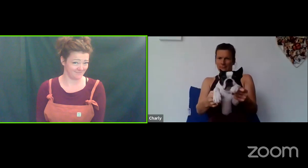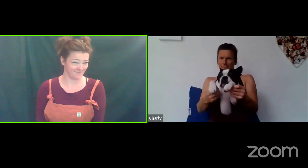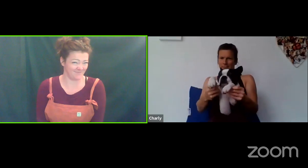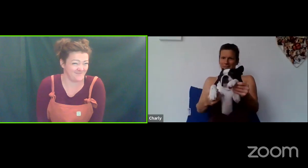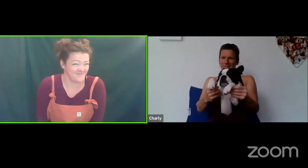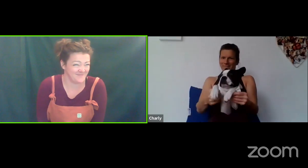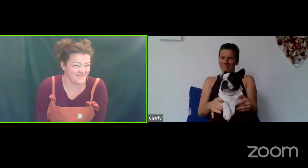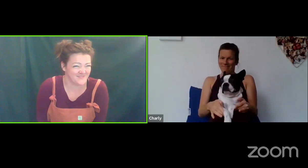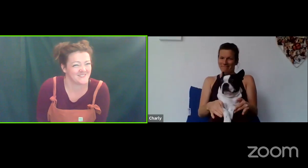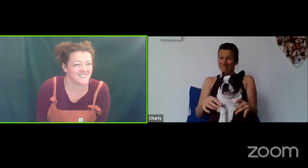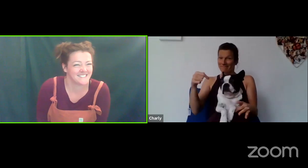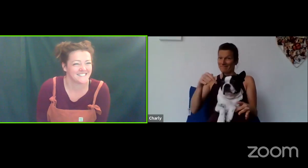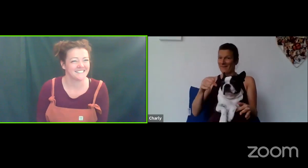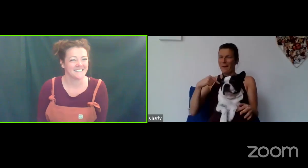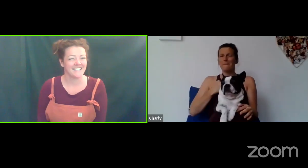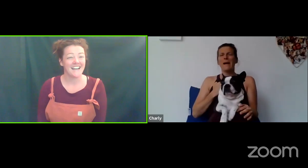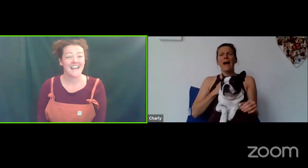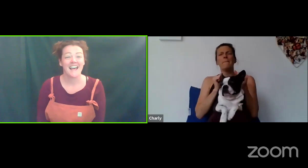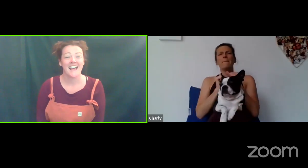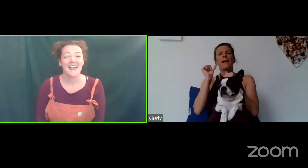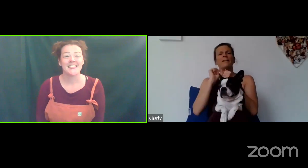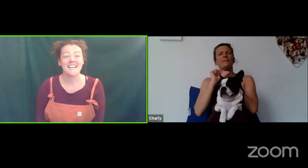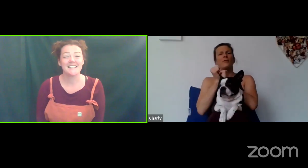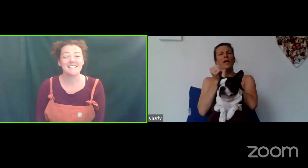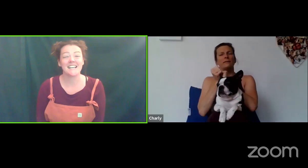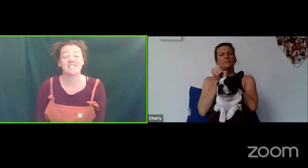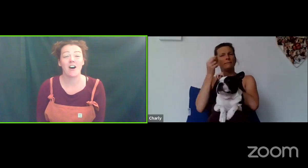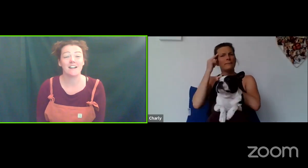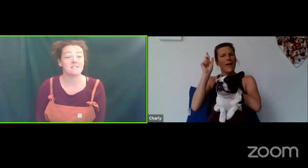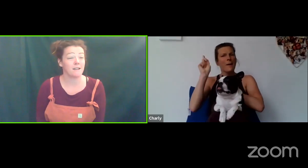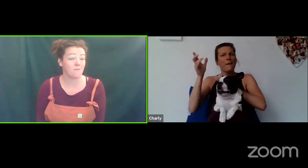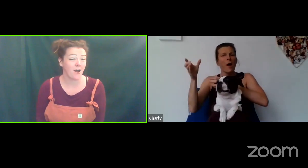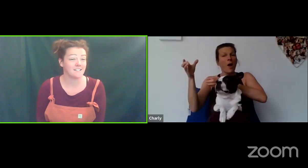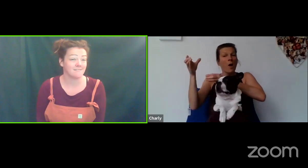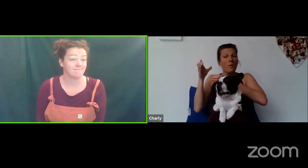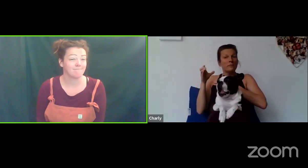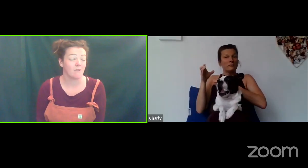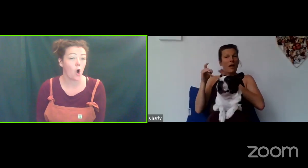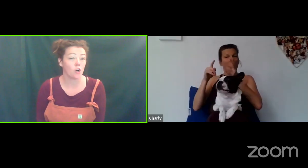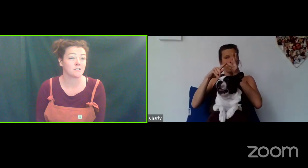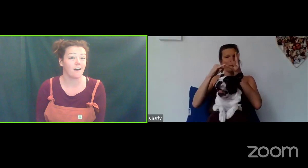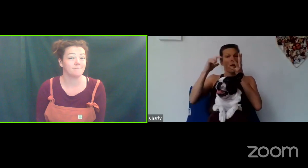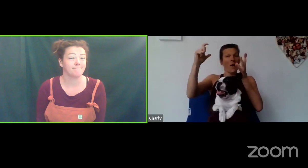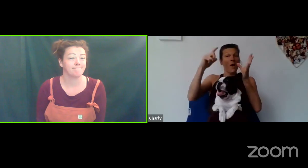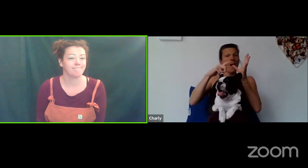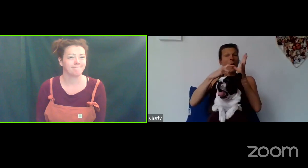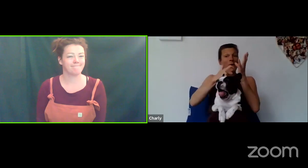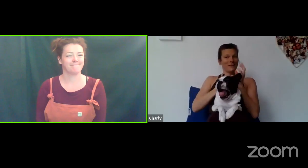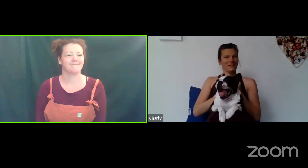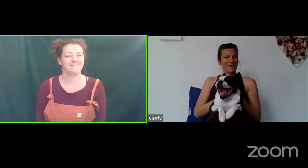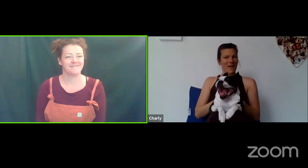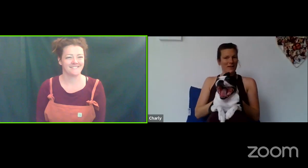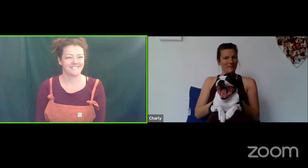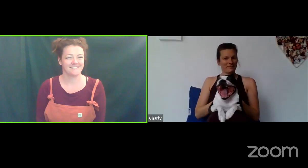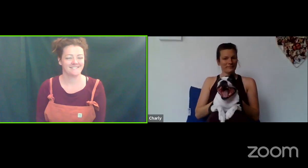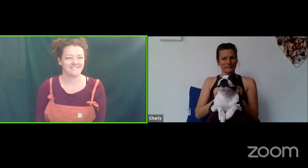and this? This is Charly's best friend Oscar.